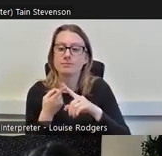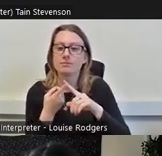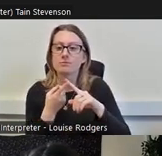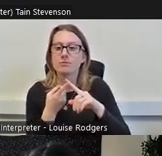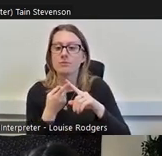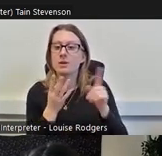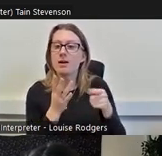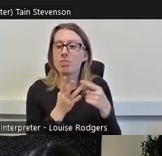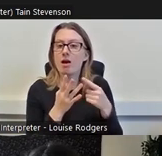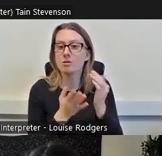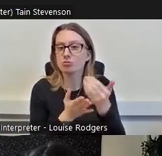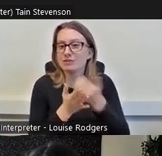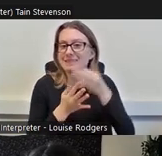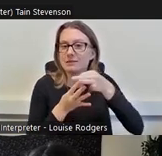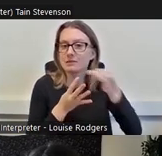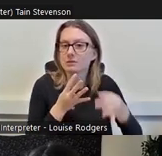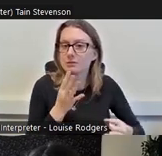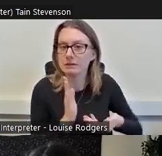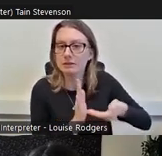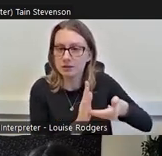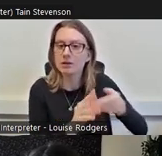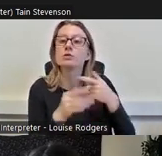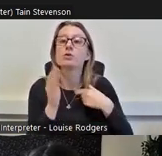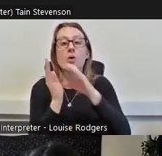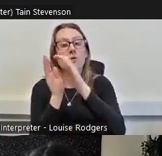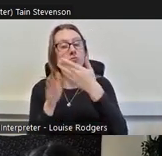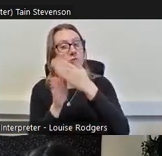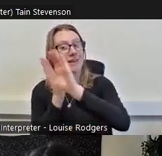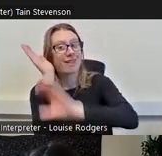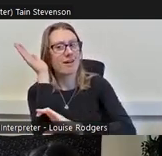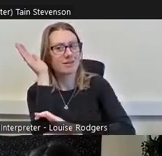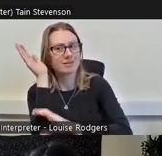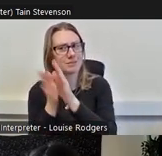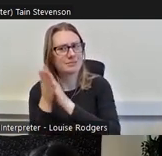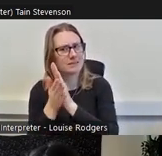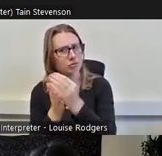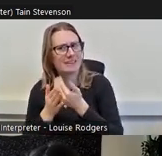characteristic also. Class isn't actually a protected characteristic under law currently,